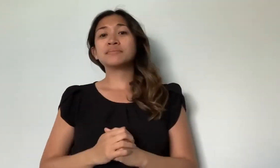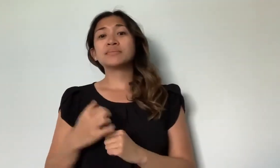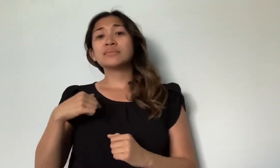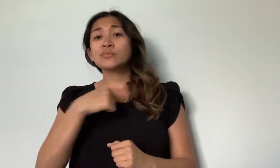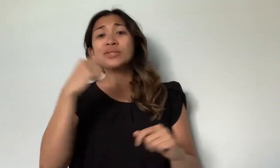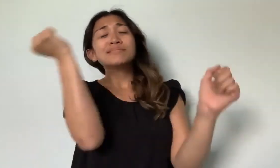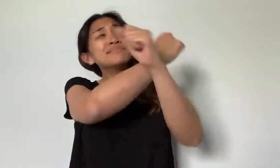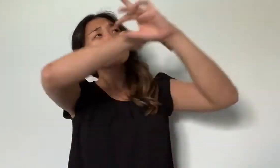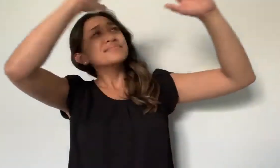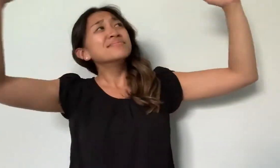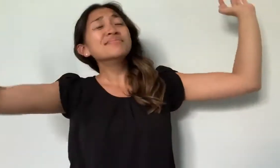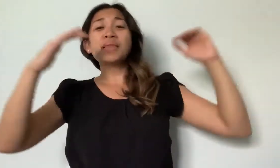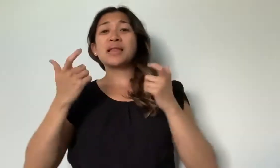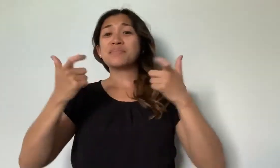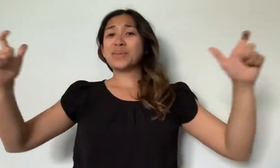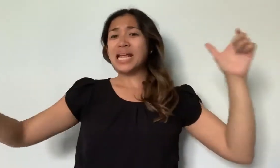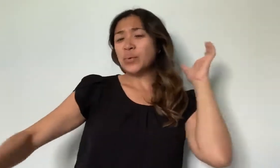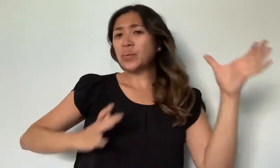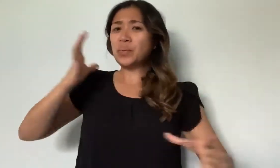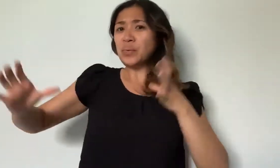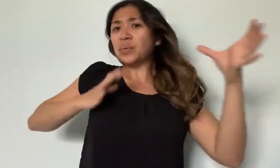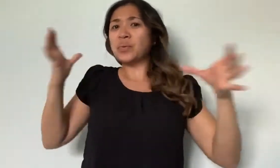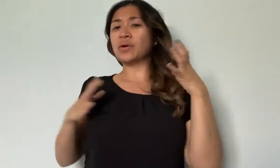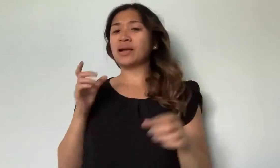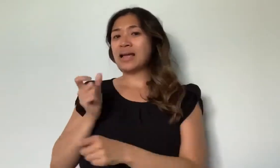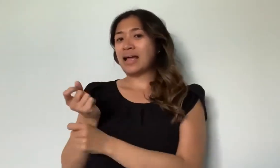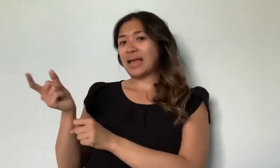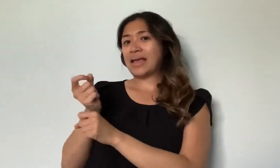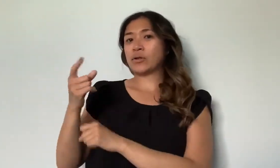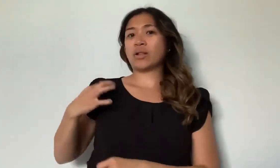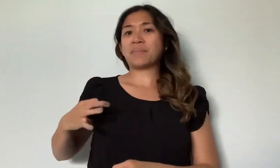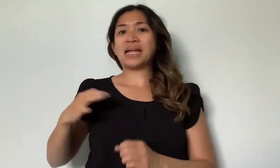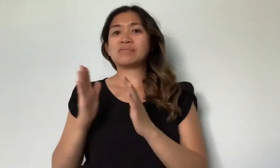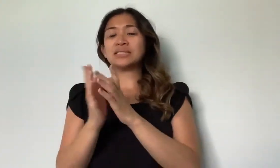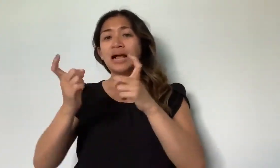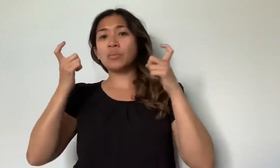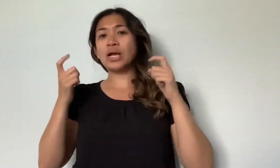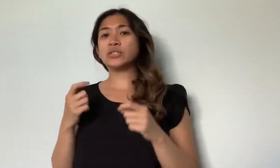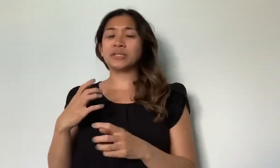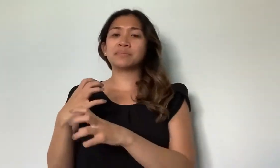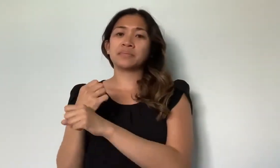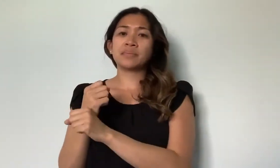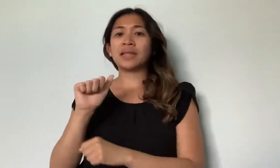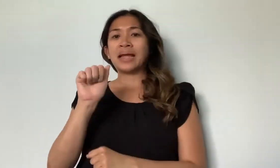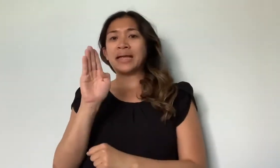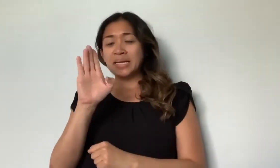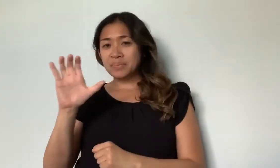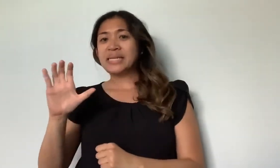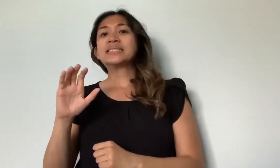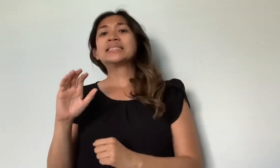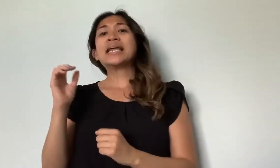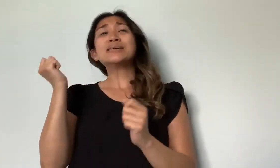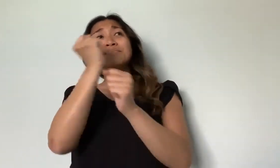We envisioned our biggest, swankiest Annual Benefit Celebration to date -